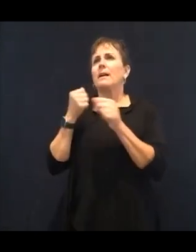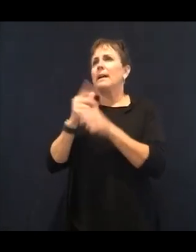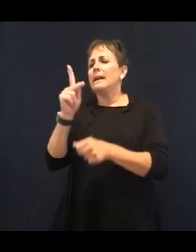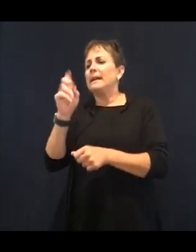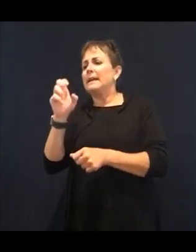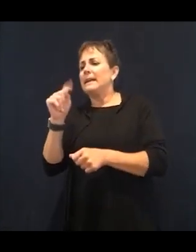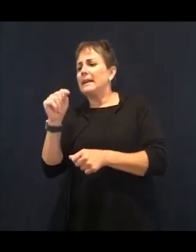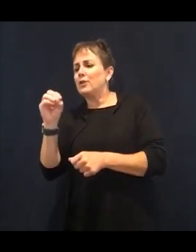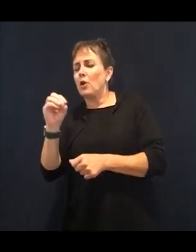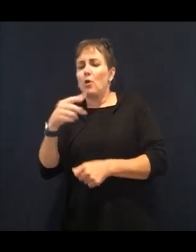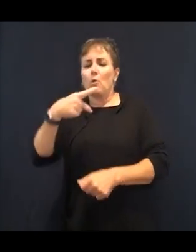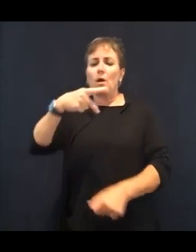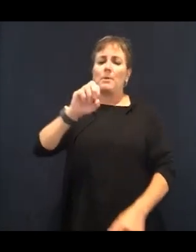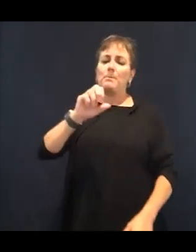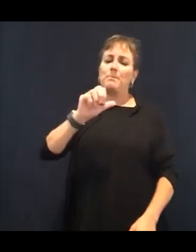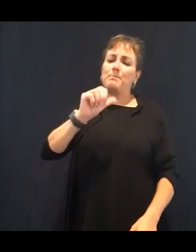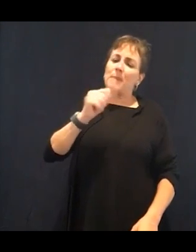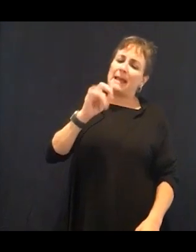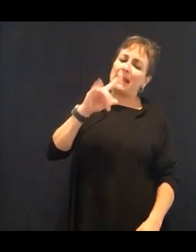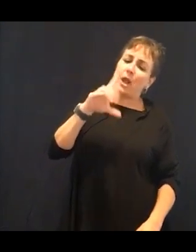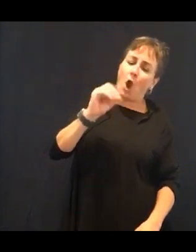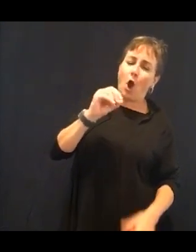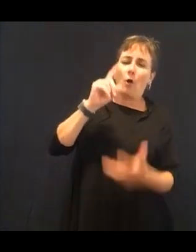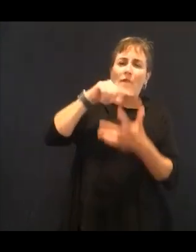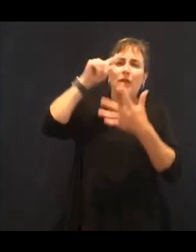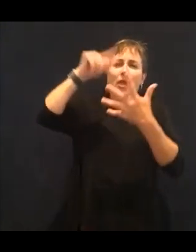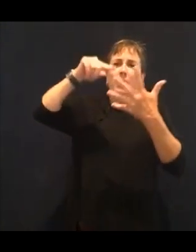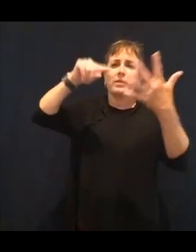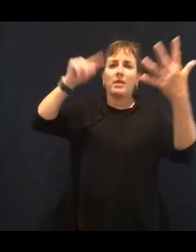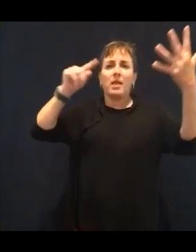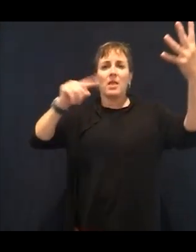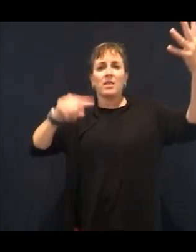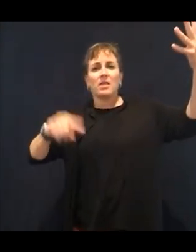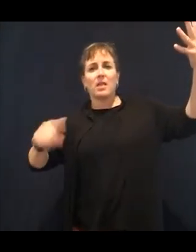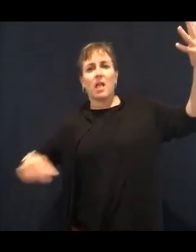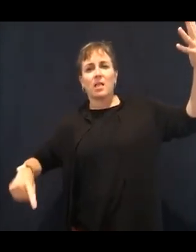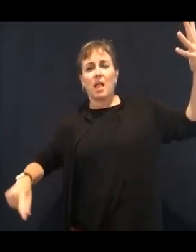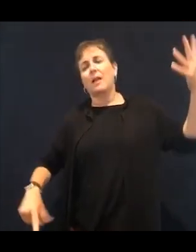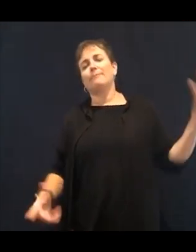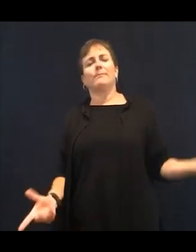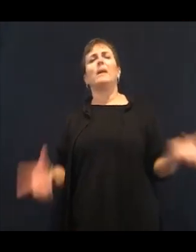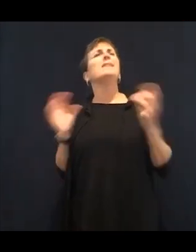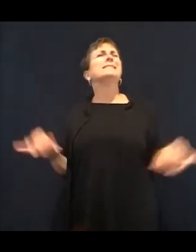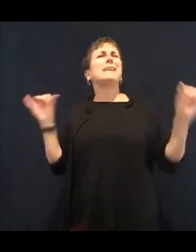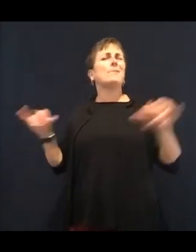is what they are. And I'm inviting you to actually